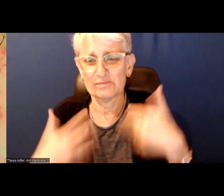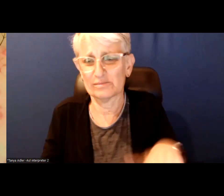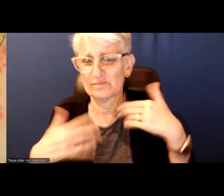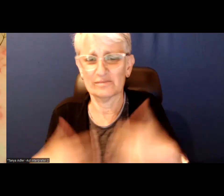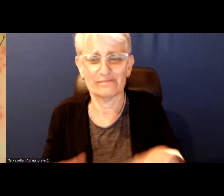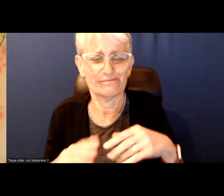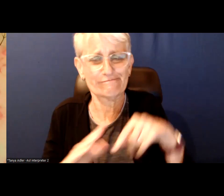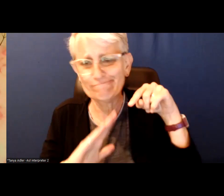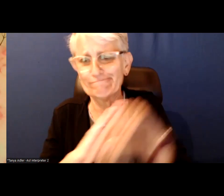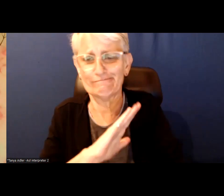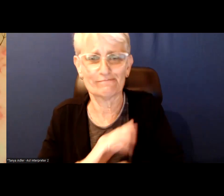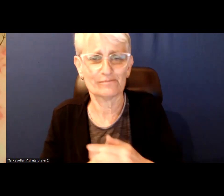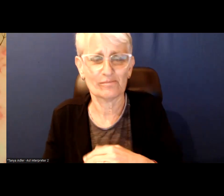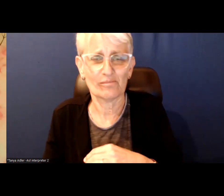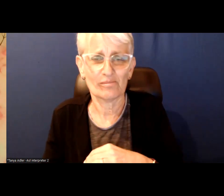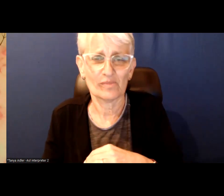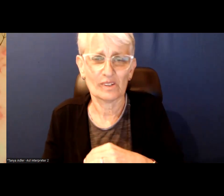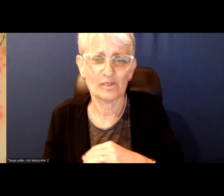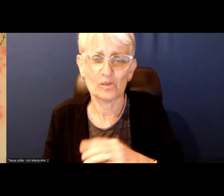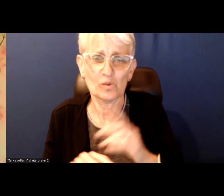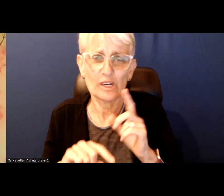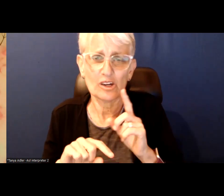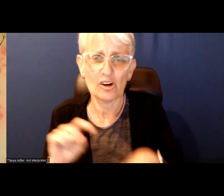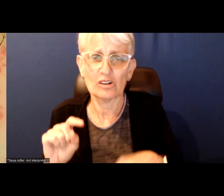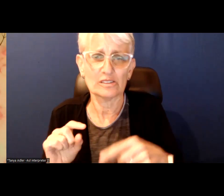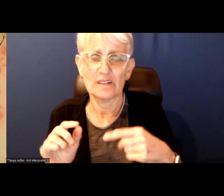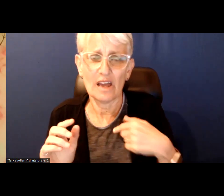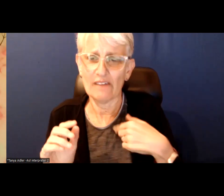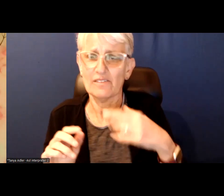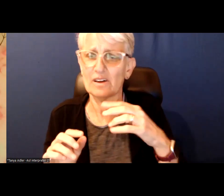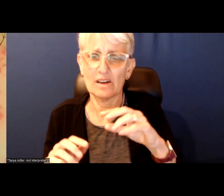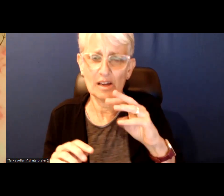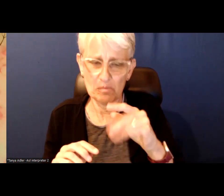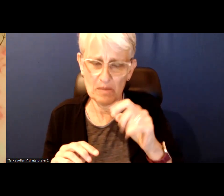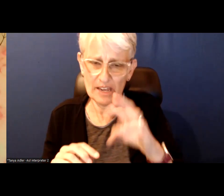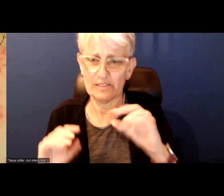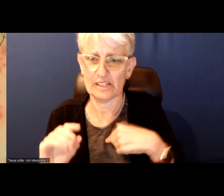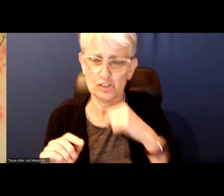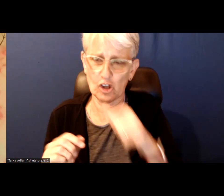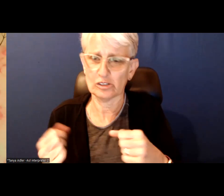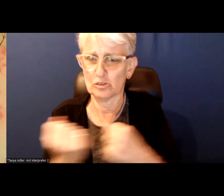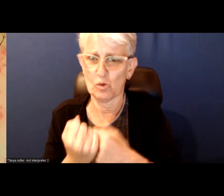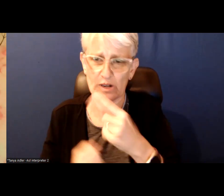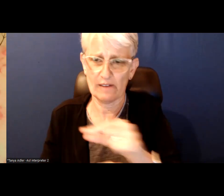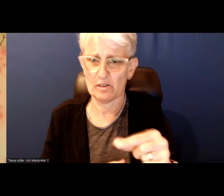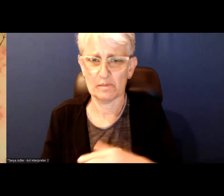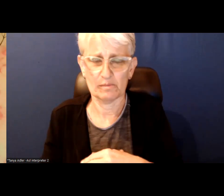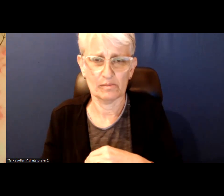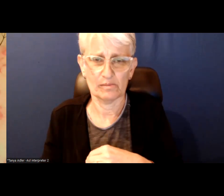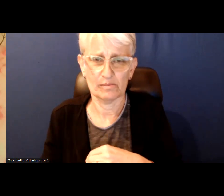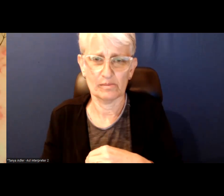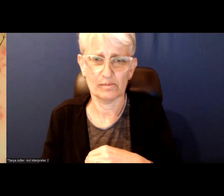We cannot afford another mayor that is partisan.